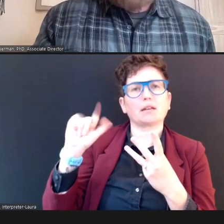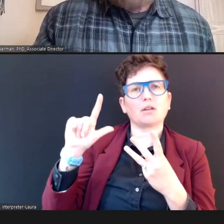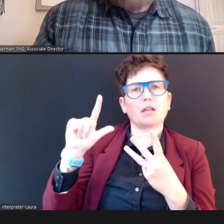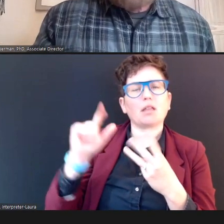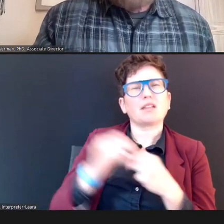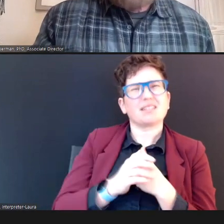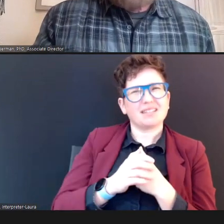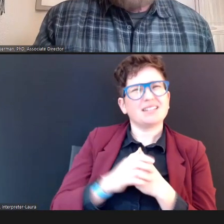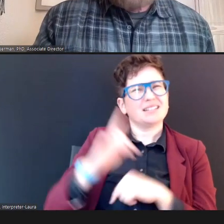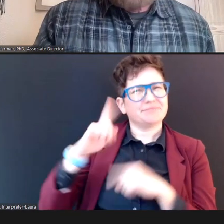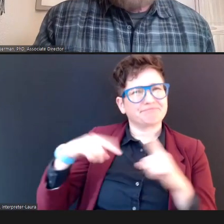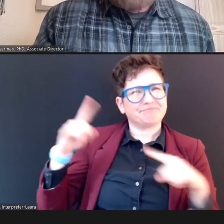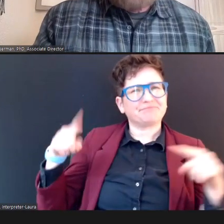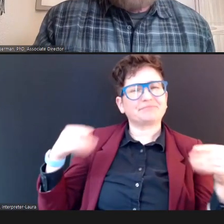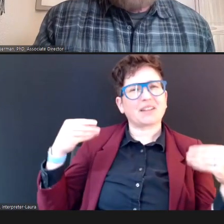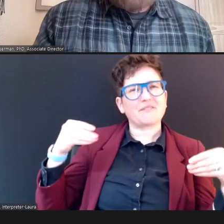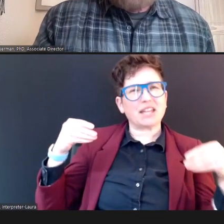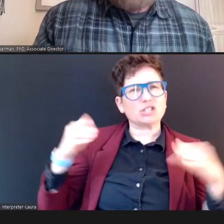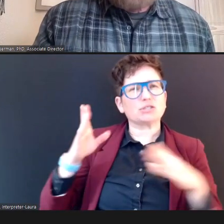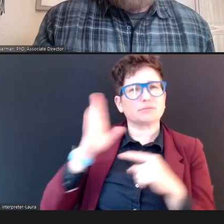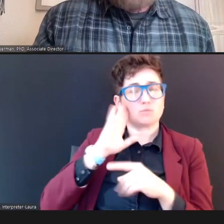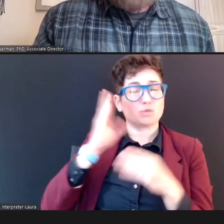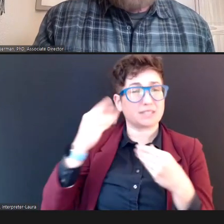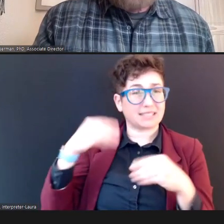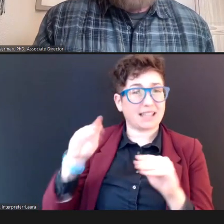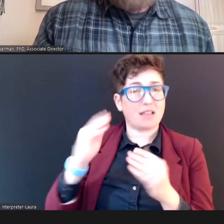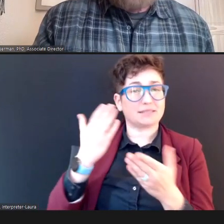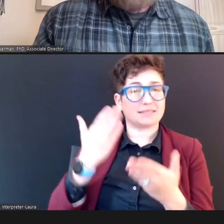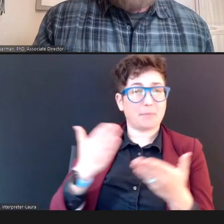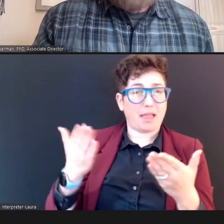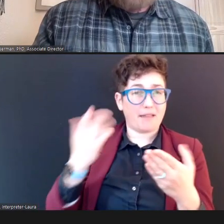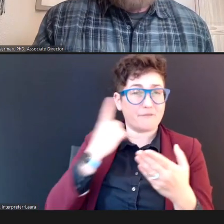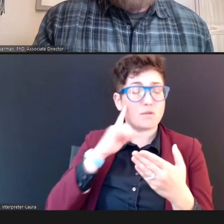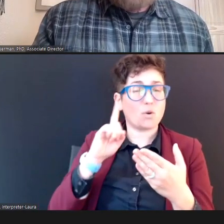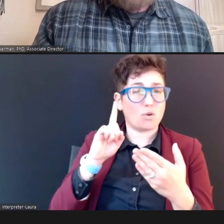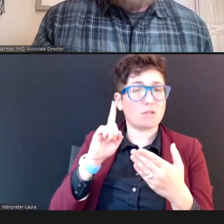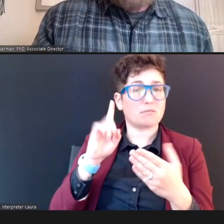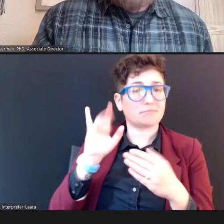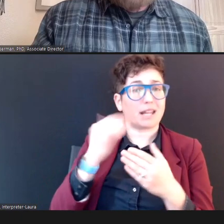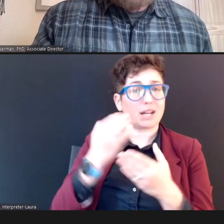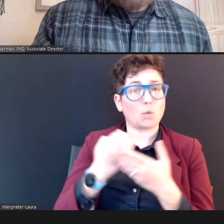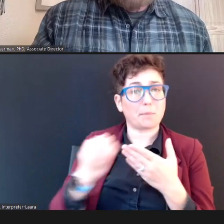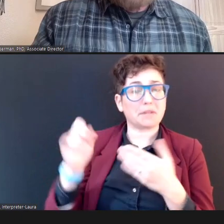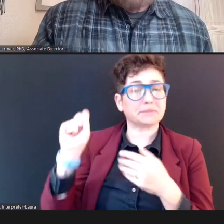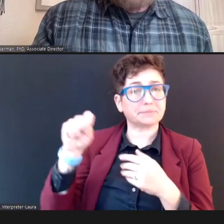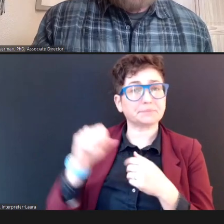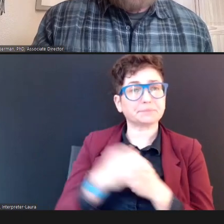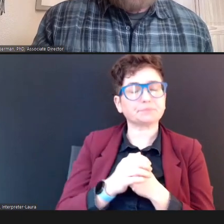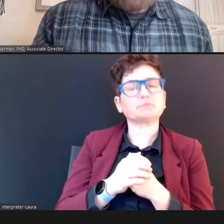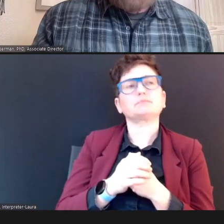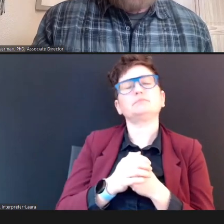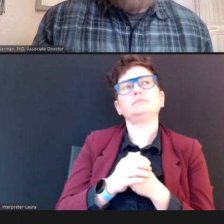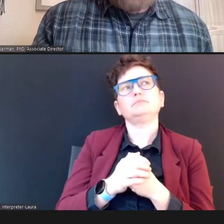for this equipment. I will say, that that Column A, that you -- that it looked like the